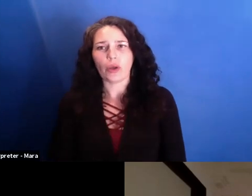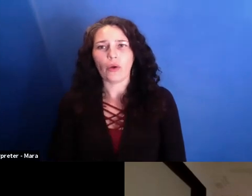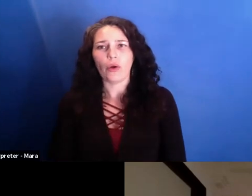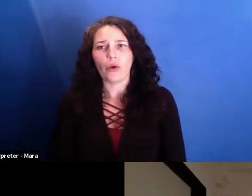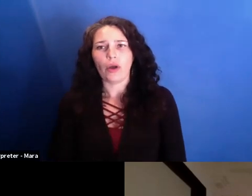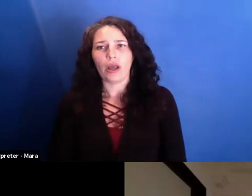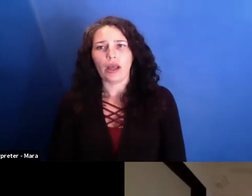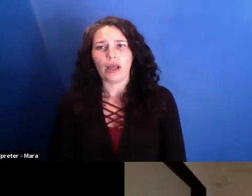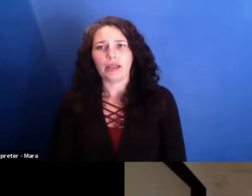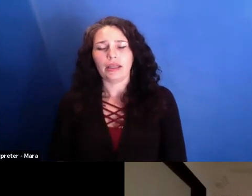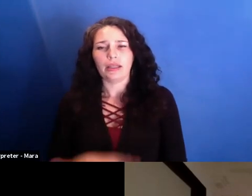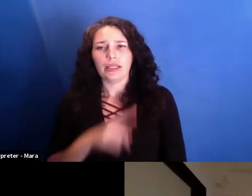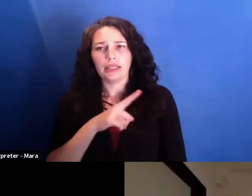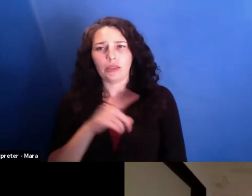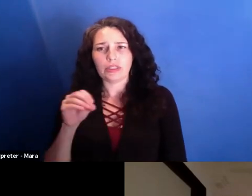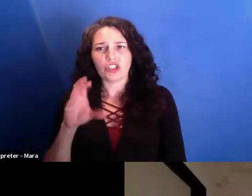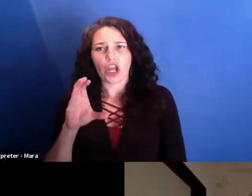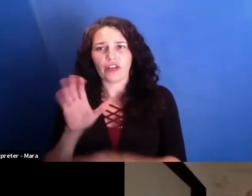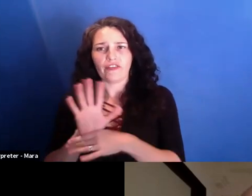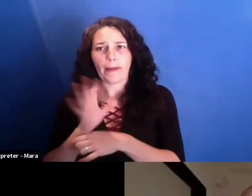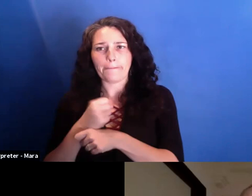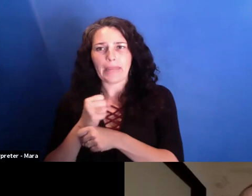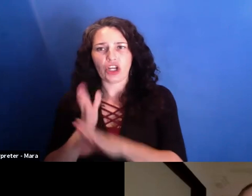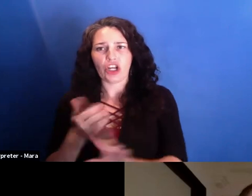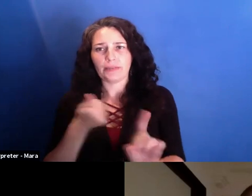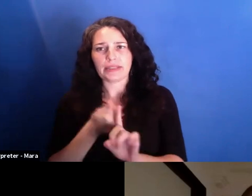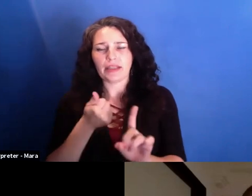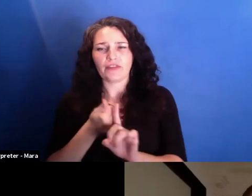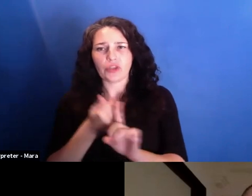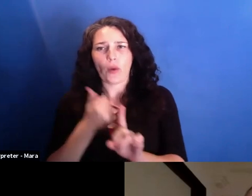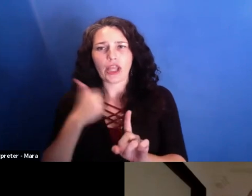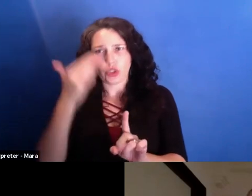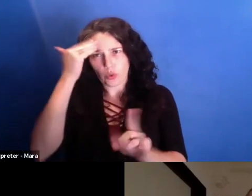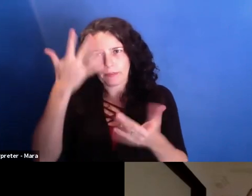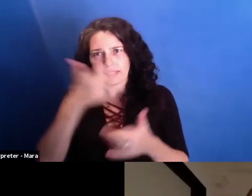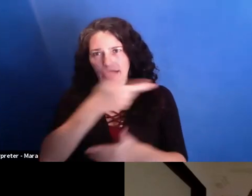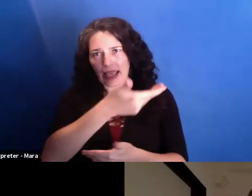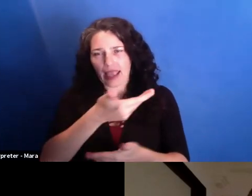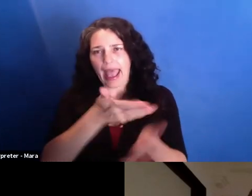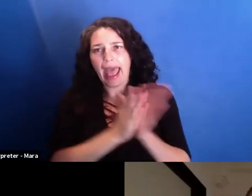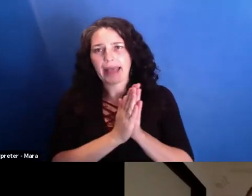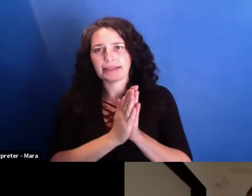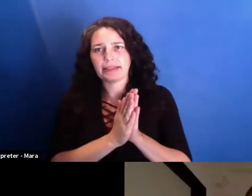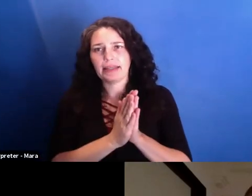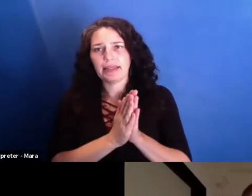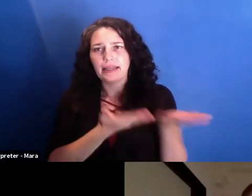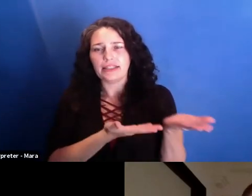And we-- I knew him because they asked my advice for a film he was working on.